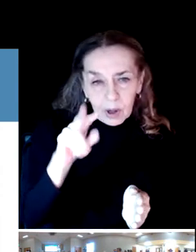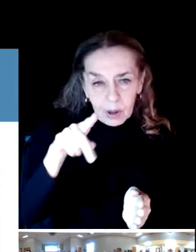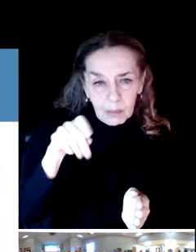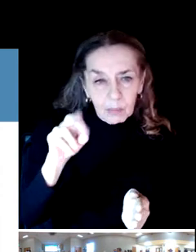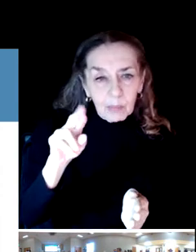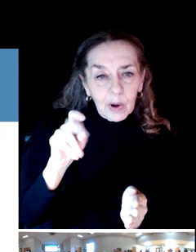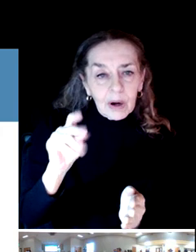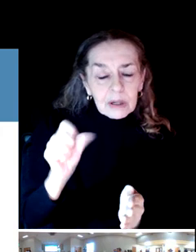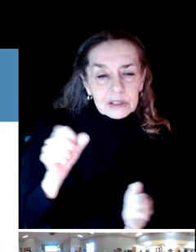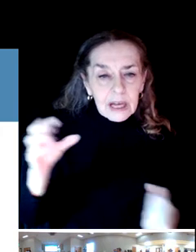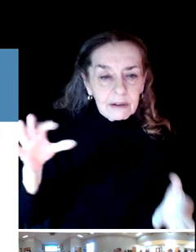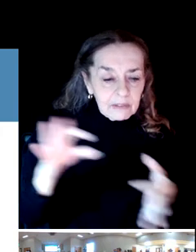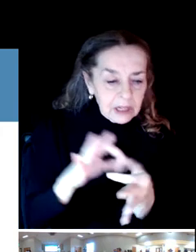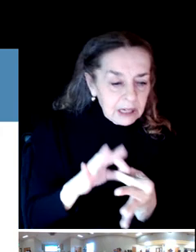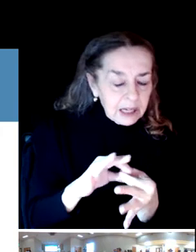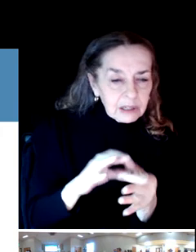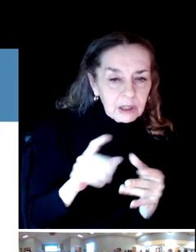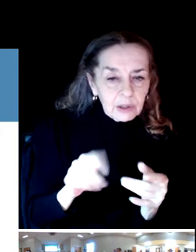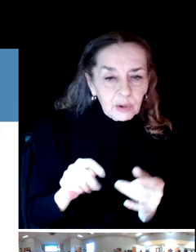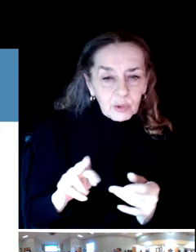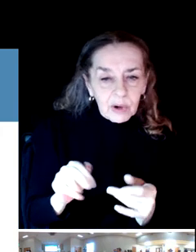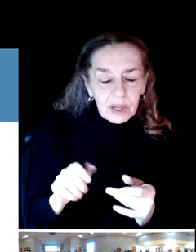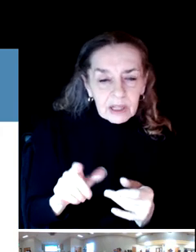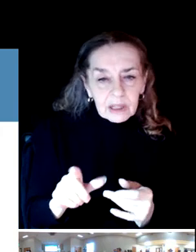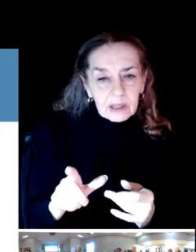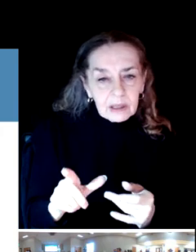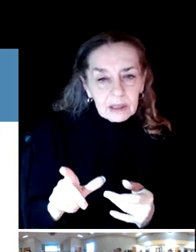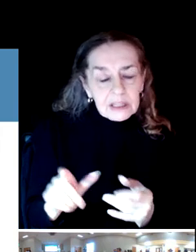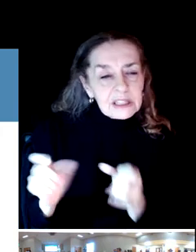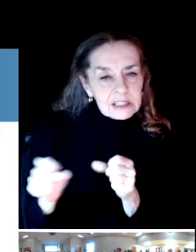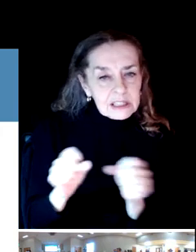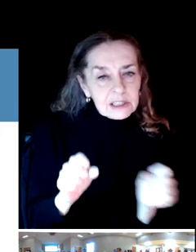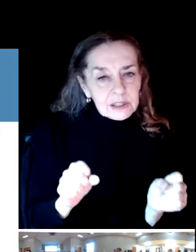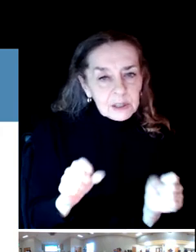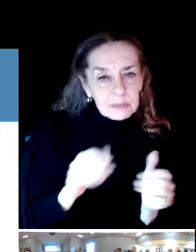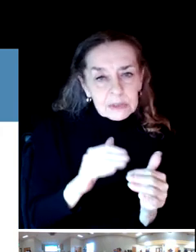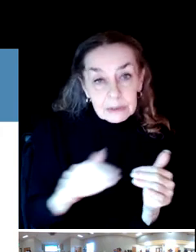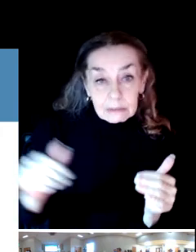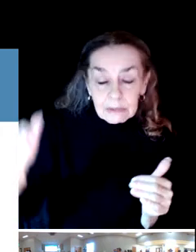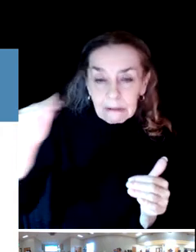system sometimes or most of the time kind of rises to the top and follows national and